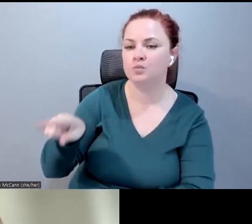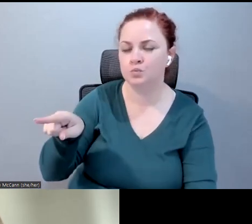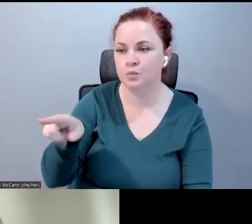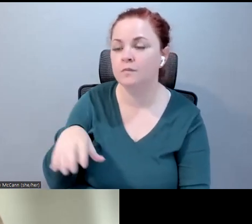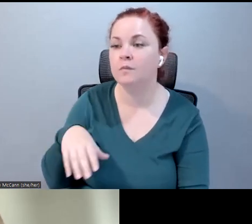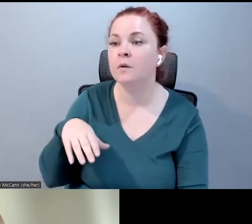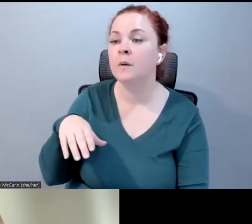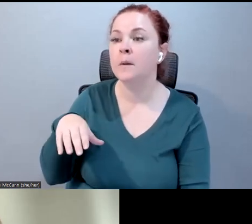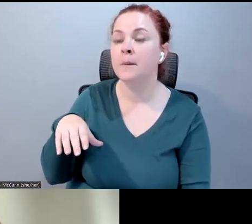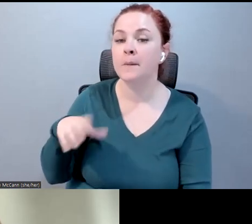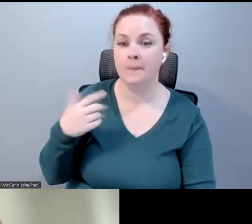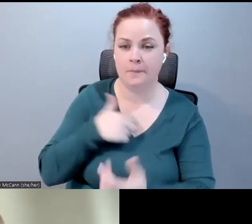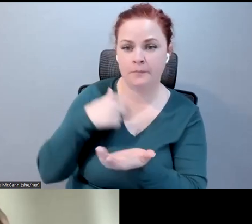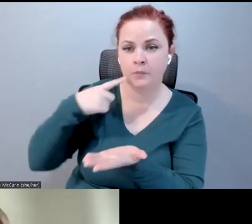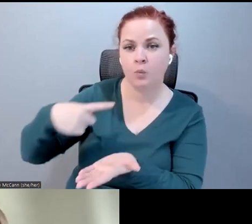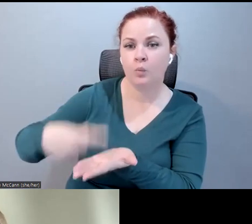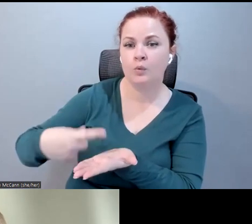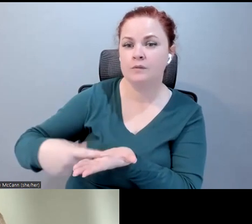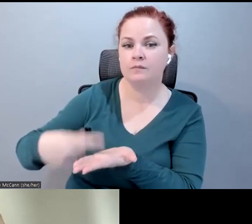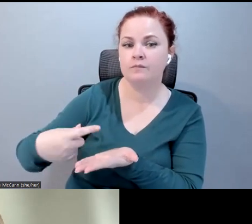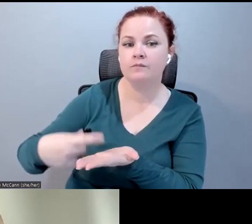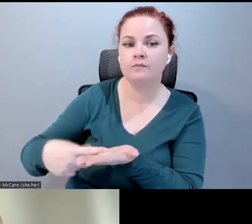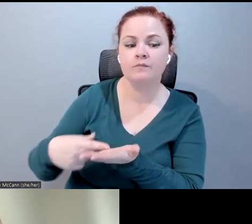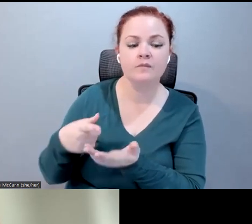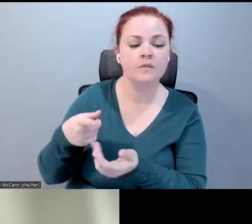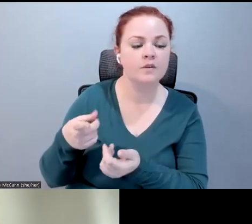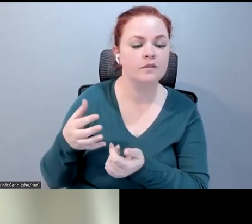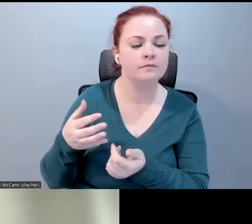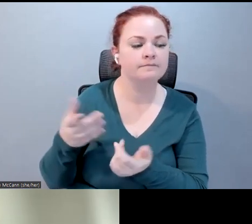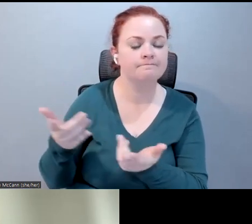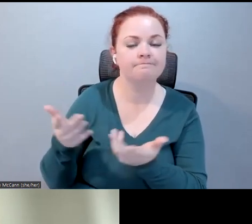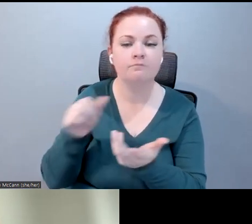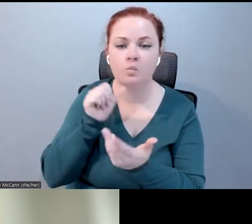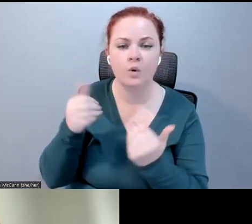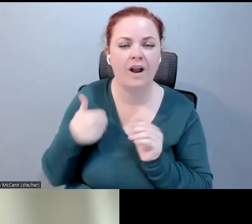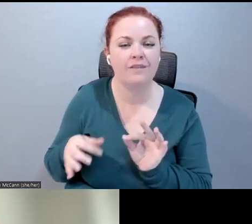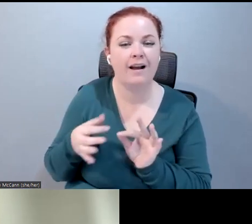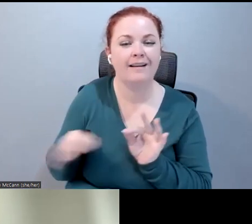about there not being a captions format that integrates 3D data.